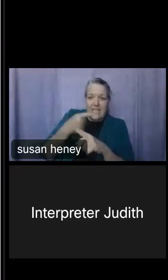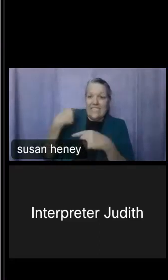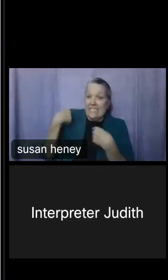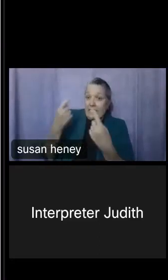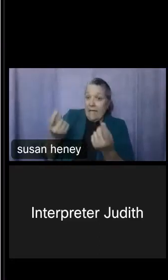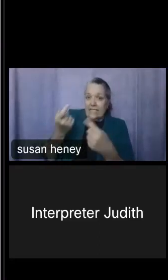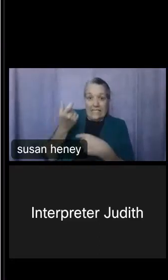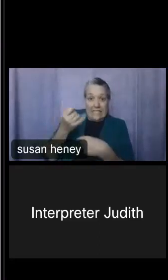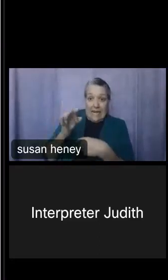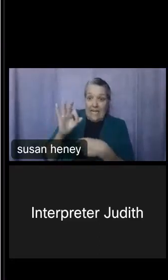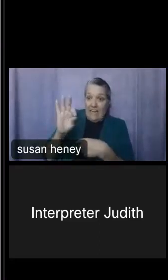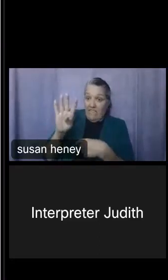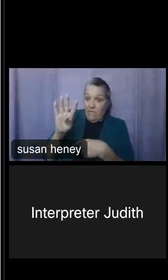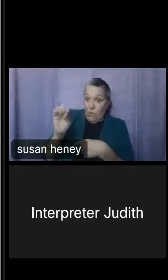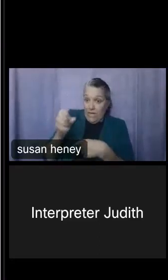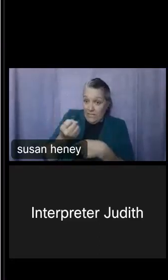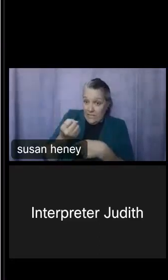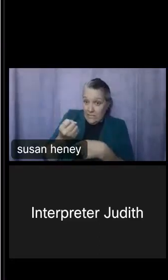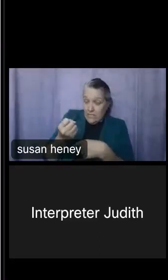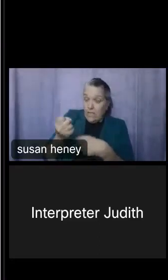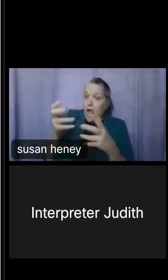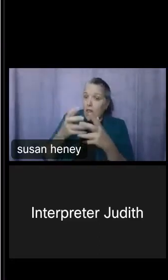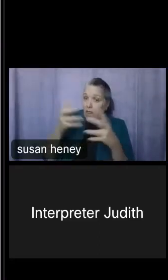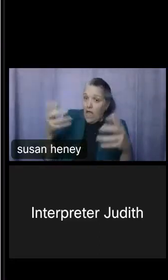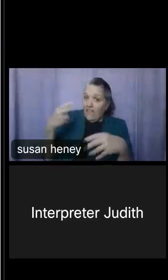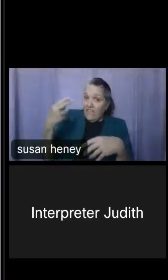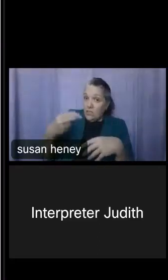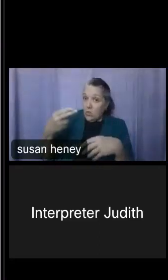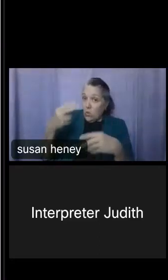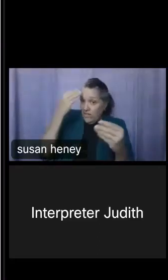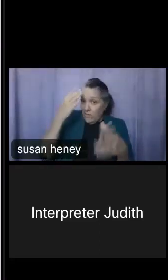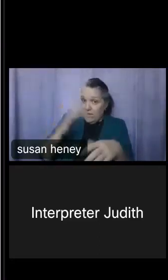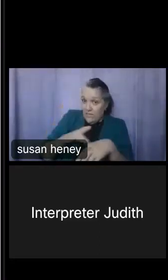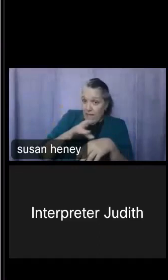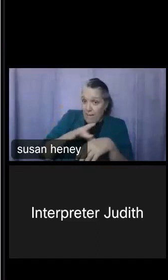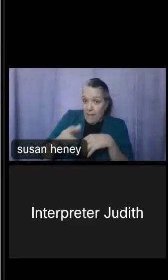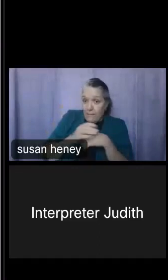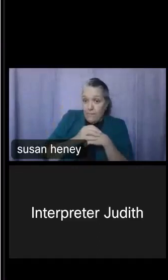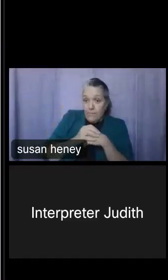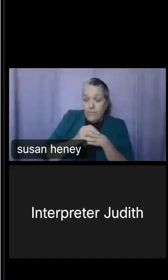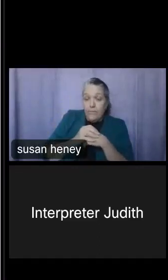data that's available through that survey. This, the survey of Income and Program Participation,